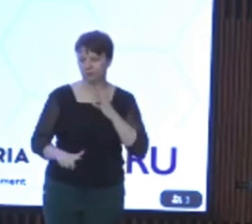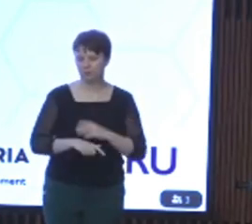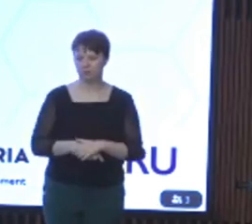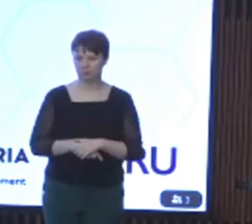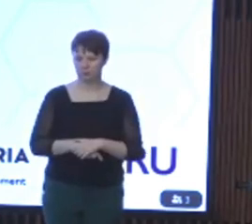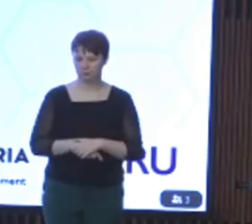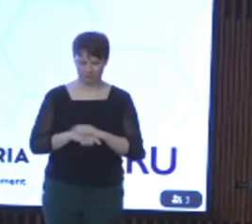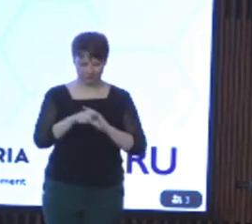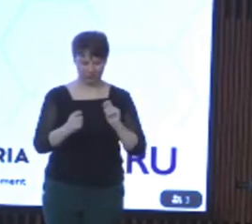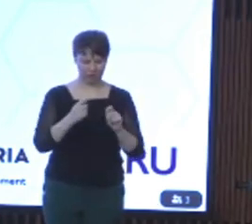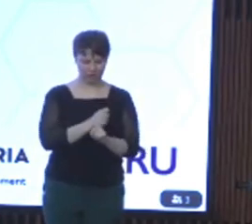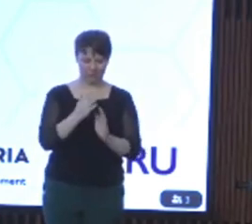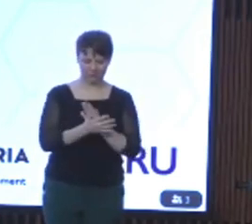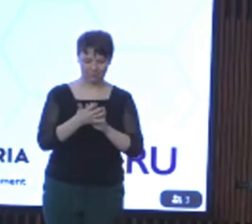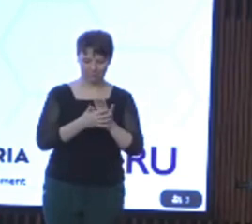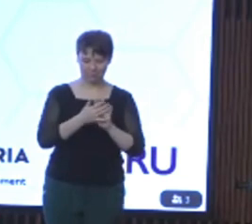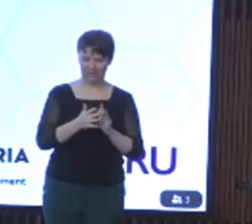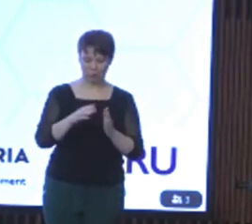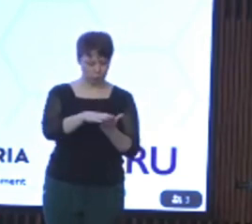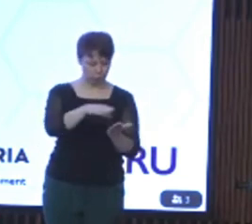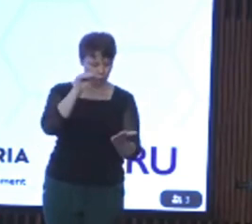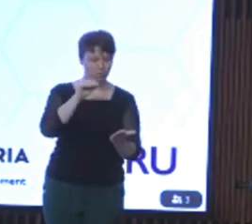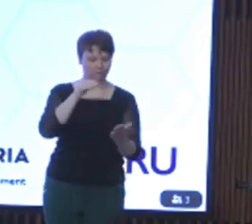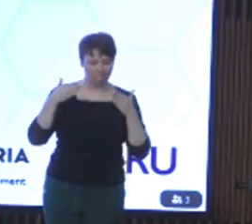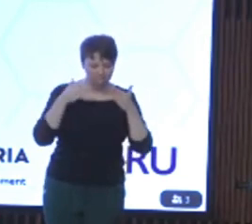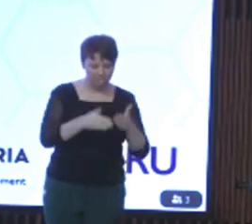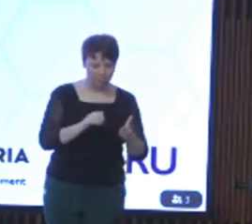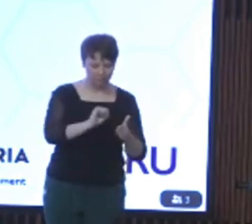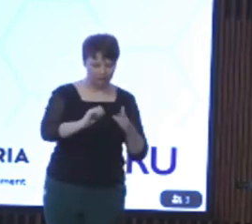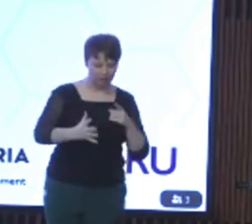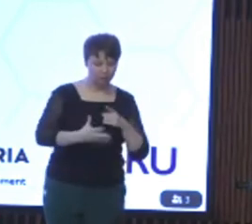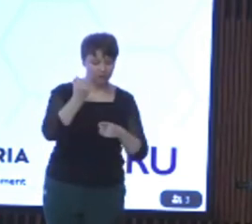needs of students at the heart of our response. Building on what students can achieve rather